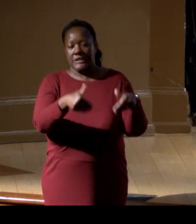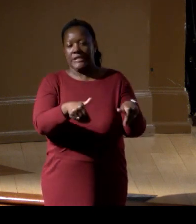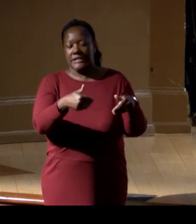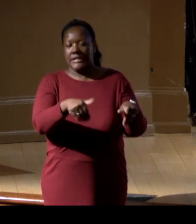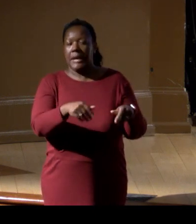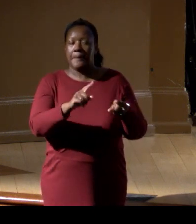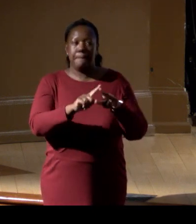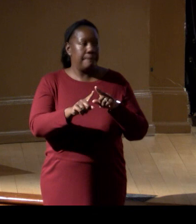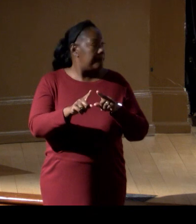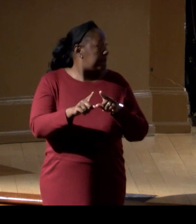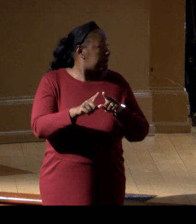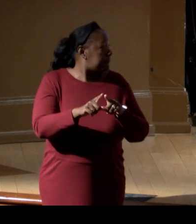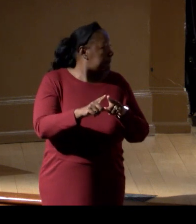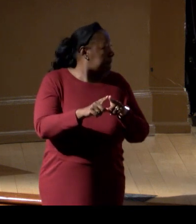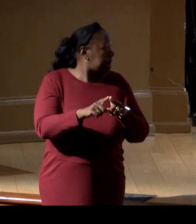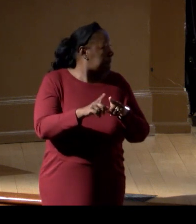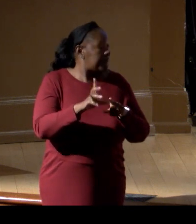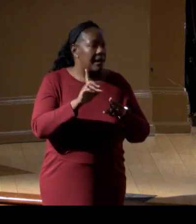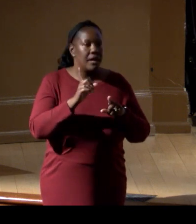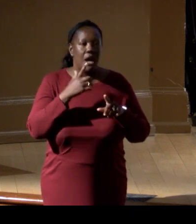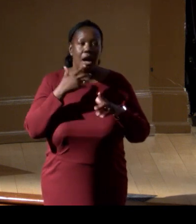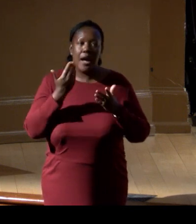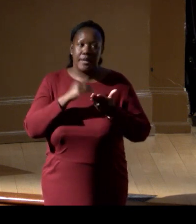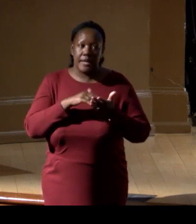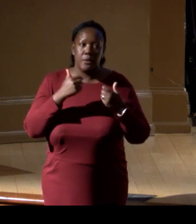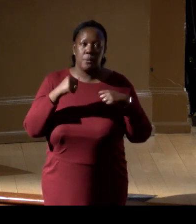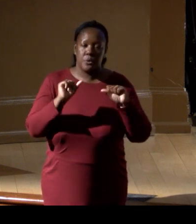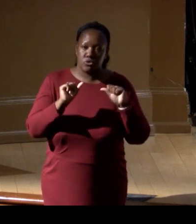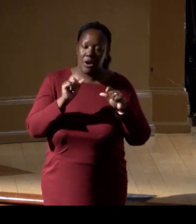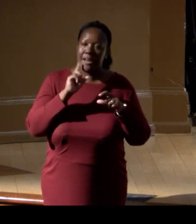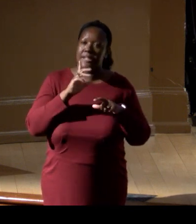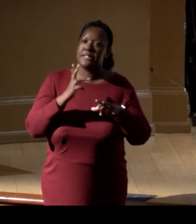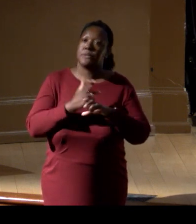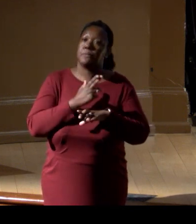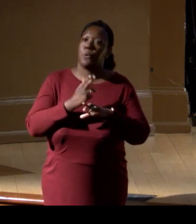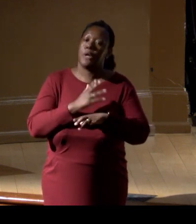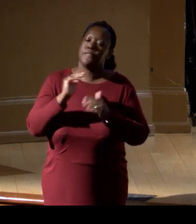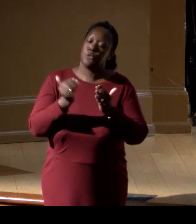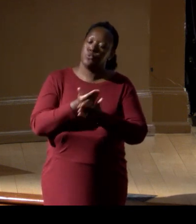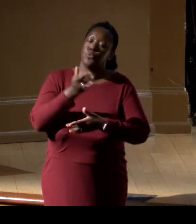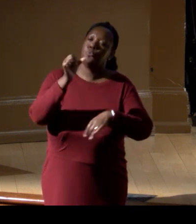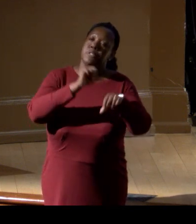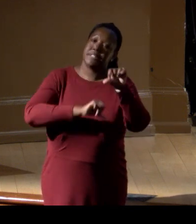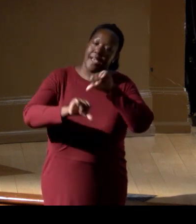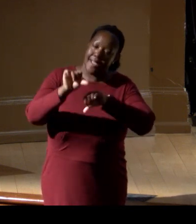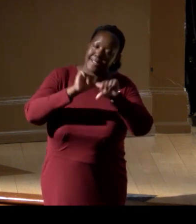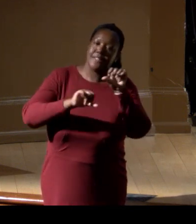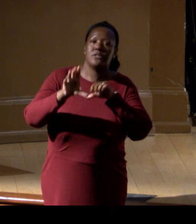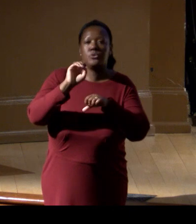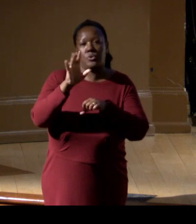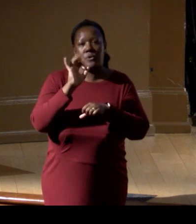particularly in the places where we're trying to deploy this and do the science now, so they learn and understand what we're doing.